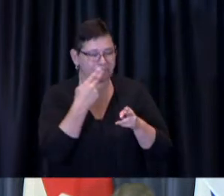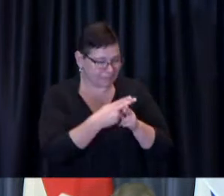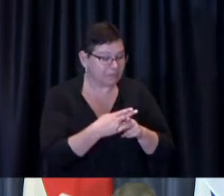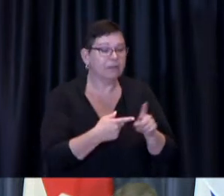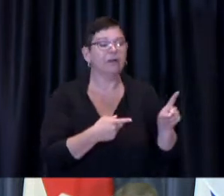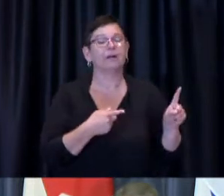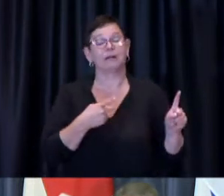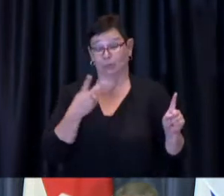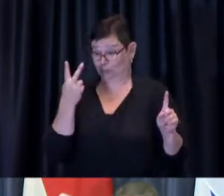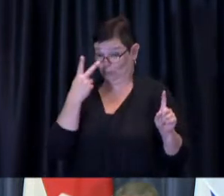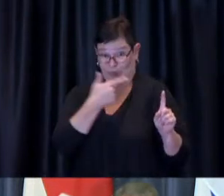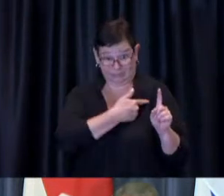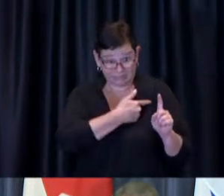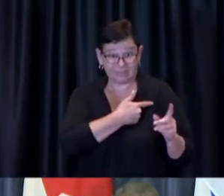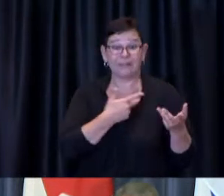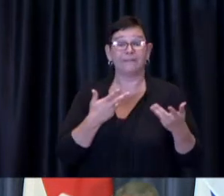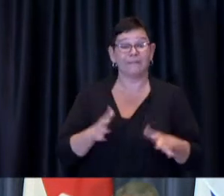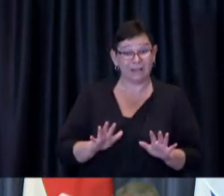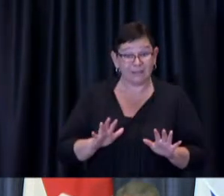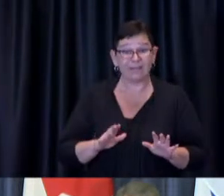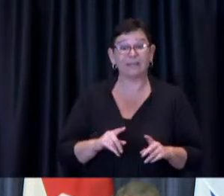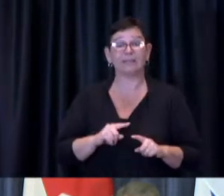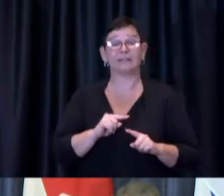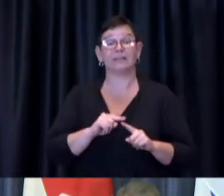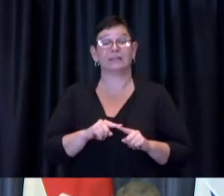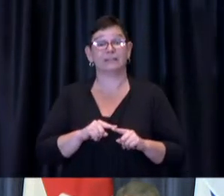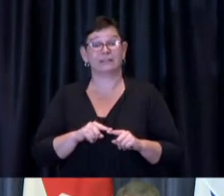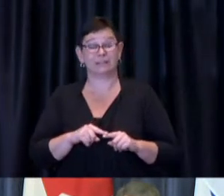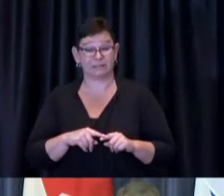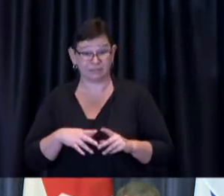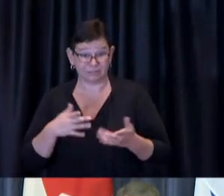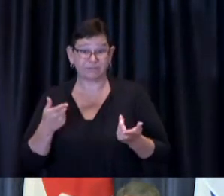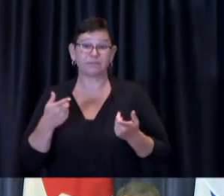and we have seen uh some of that in the united states I know the cdc the United States has